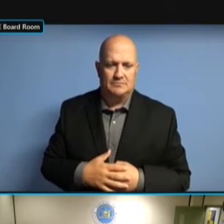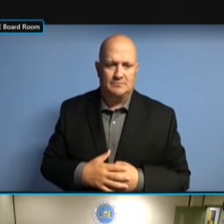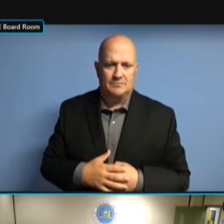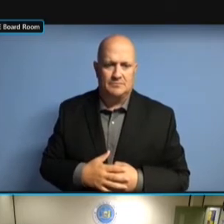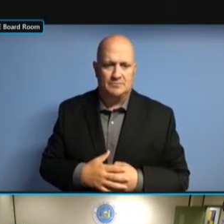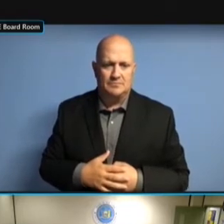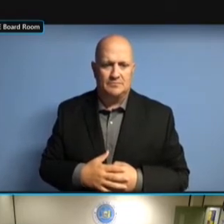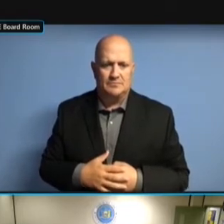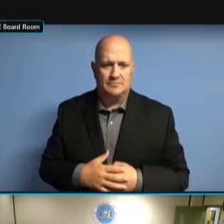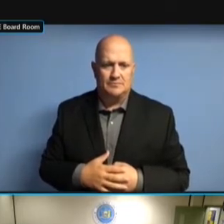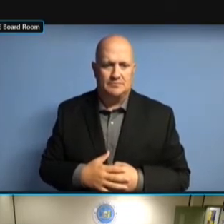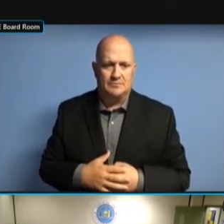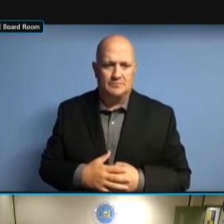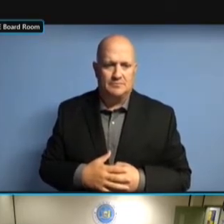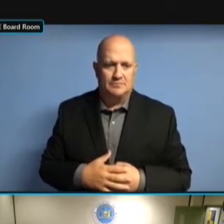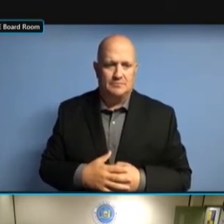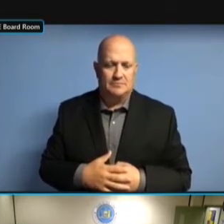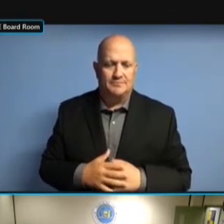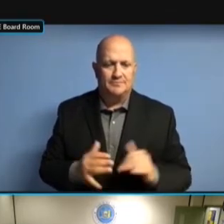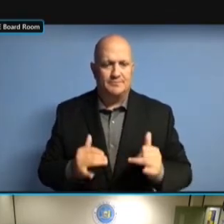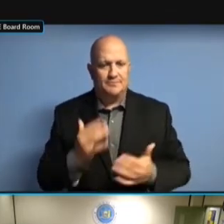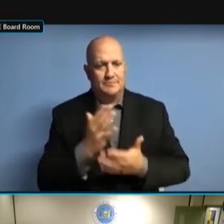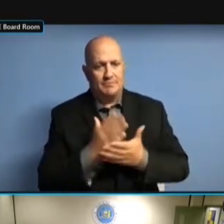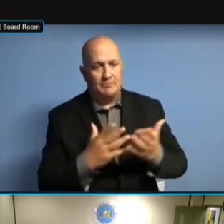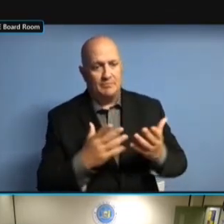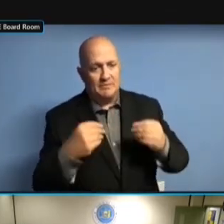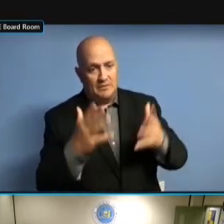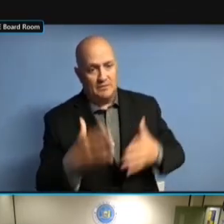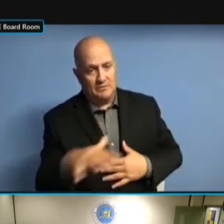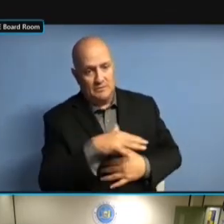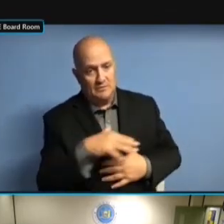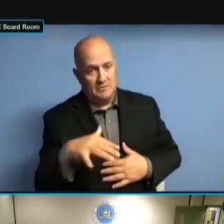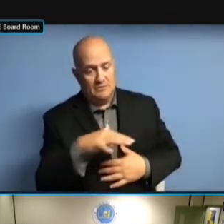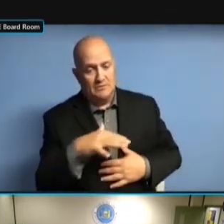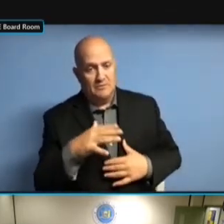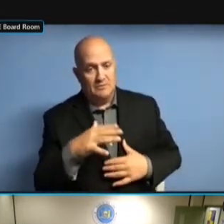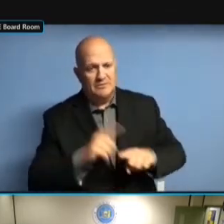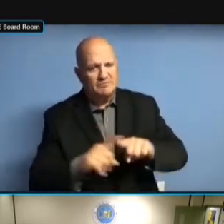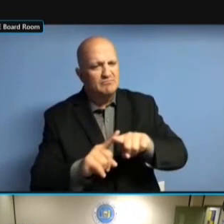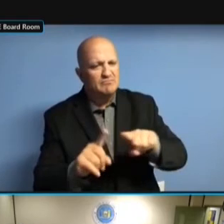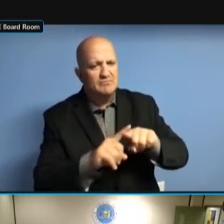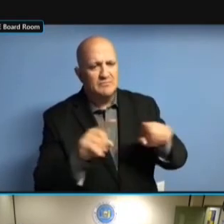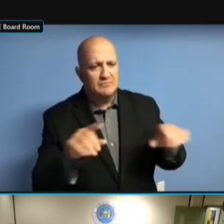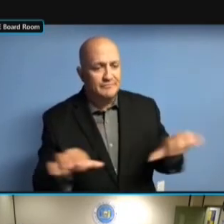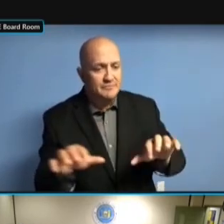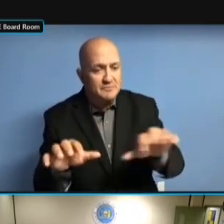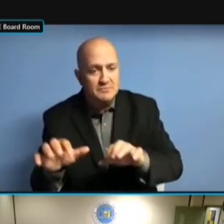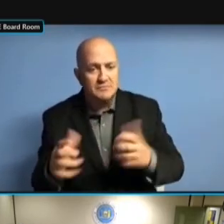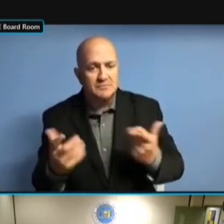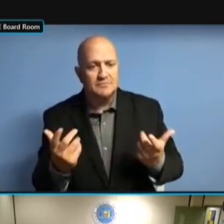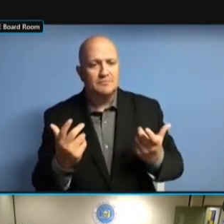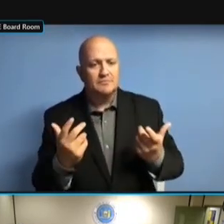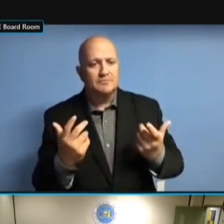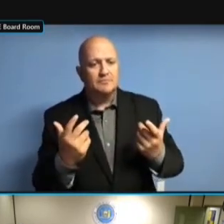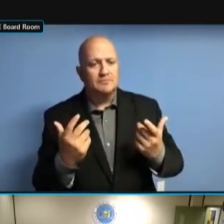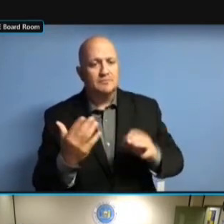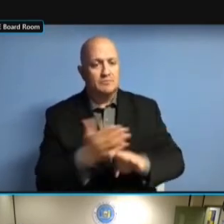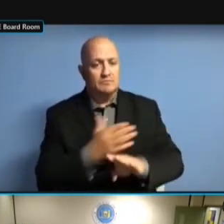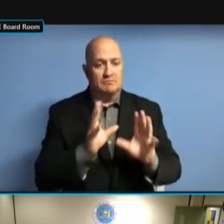ACTIVE THAN OTHERS. I KNOW ACTIVE THAN OTHERS. I KNOW THAT ACTIVE THAN OTHERS. I KNOW THAT AT ACTIVE THAN OTHERS. I KNOW THAT AT THIS ACTIVE THAN OTHERS. I KNOW THAT AT THIS POINT ACTIVE THAN OTHERS. I KNOW THAT AT THIS POINT I'VE I KNOW THAT AT THIS POINT I'VE I KNOW THAT AT THIS POINT I'VE SAT I KNOW THAT AT THIS POINT I'VE SAT IN I KNOW THAT AT THIS POINT I'VE SAT IN PREVIOUS I KNOW THAT AT THIS POINT I'VE SAT IN PREVIOUS MEETINGS I KNOW THAT AT THIS POINT I'VE SAT IN PREVIOUS MEETINGS THAT SAT IN PREVIOUS MEETINGS THAT SAT IN PREVIOUS MEETINGS THAT WE'VE SAT IN PREVIOUS MEETINGS THAT WE'VE HAD SAT IN PREVIOUS MEETINGS THAT WE'VE HAD CONVERSATIONS SAT IN PREVIOUS MEETINGS THAT WE'VE HAD CONVERSATIONS WITH WE'VE HAD CONVERSATIONS WITH WE'VE HAD CONVERSATIONS WITH DOMINION, WE'VE HAD CONVERSATIONS WITH DOMINION, HART, WE'VE HAD CONVERSATIONS WITH DOMINION, HART, [ WE'VE HAD CONVERSATIONS WITH DOMINION, HART, [ INAUDIBLE WE'VE HAD CONVERSATIONS WITH DOMINION, HART, , DOMINION, HART, ,